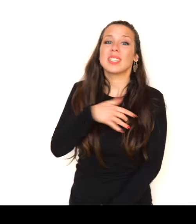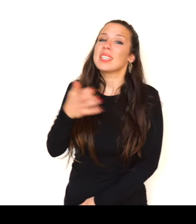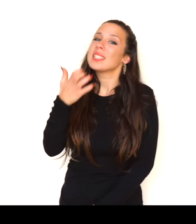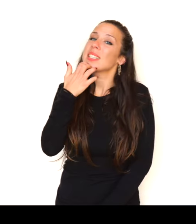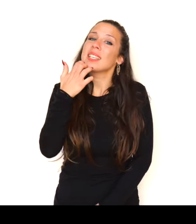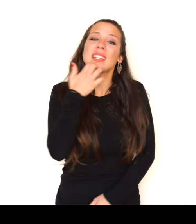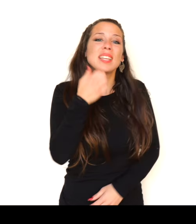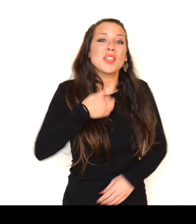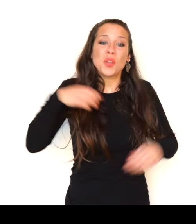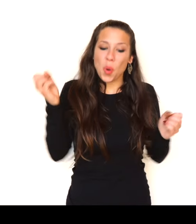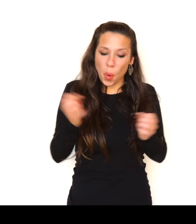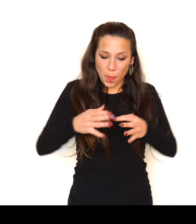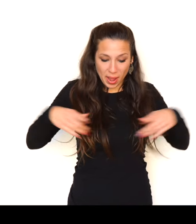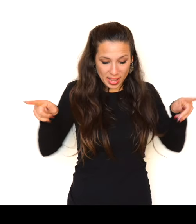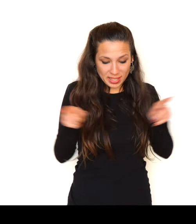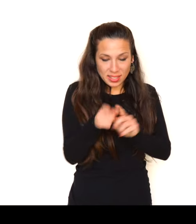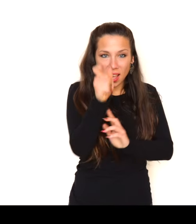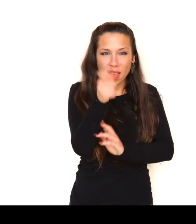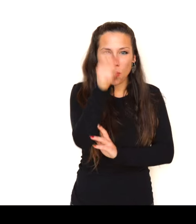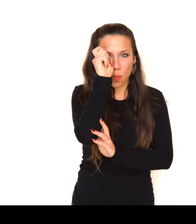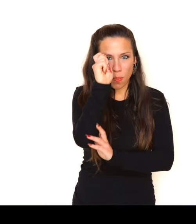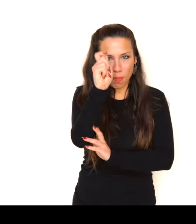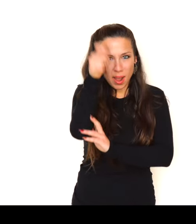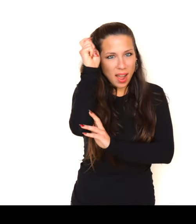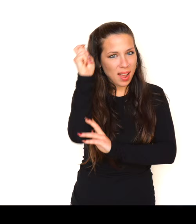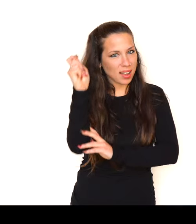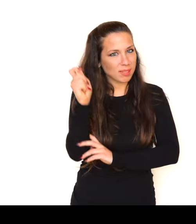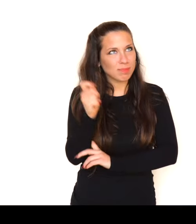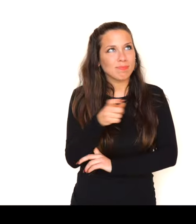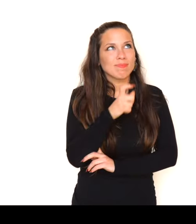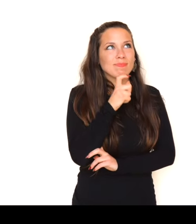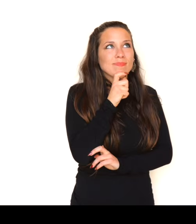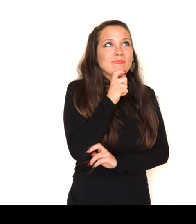If I had the magic of wizards